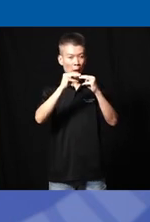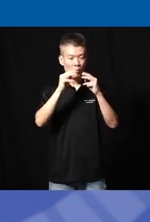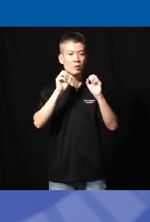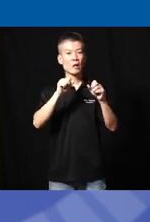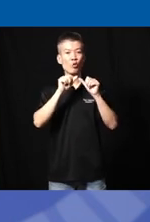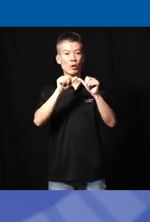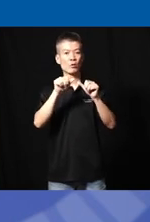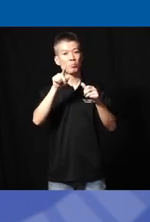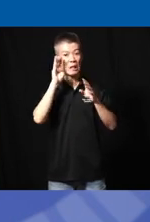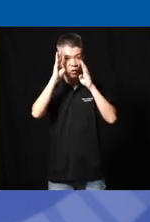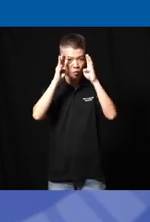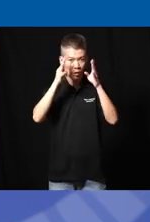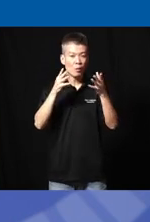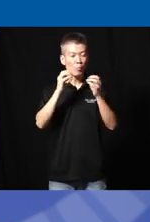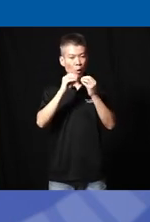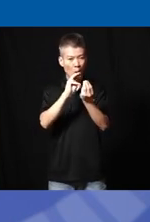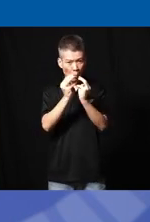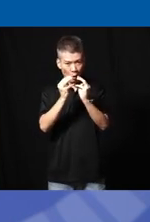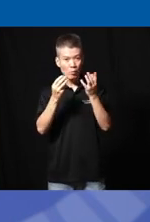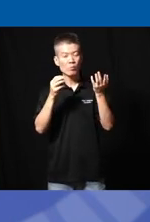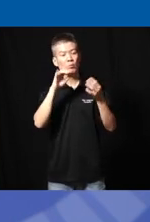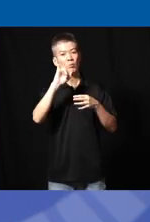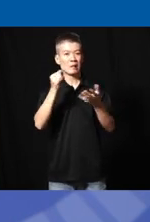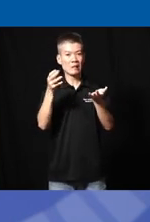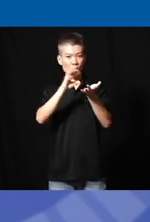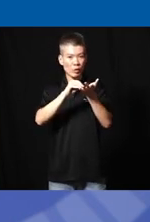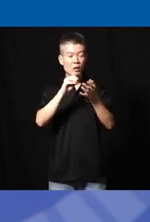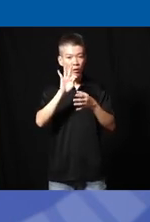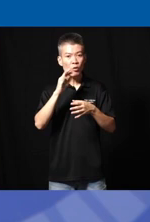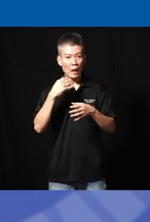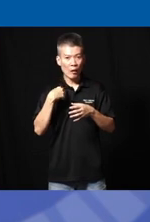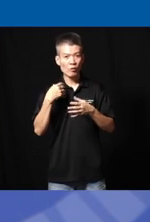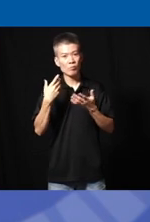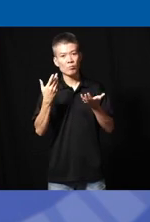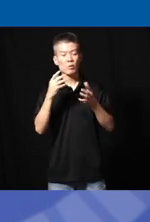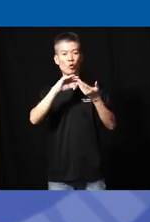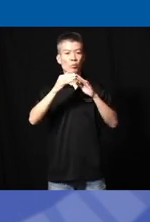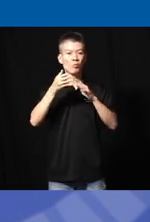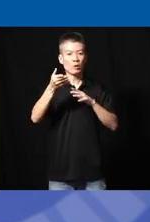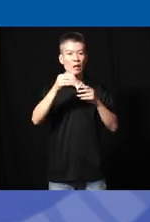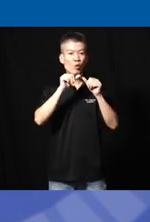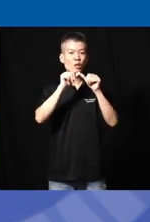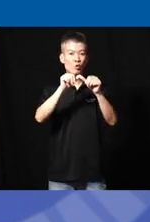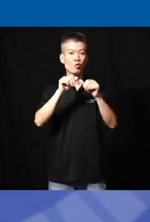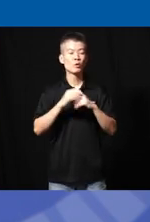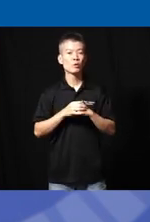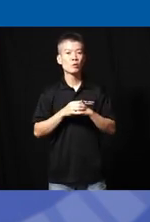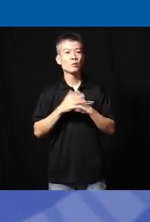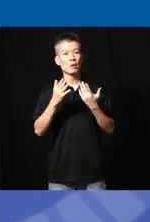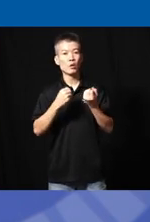continue to be innovated modified iterated if there is a community that continues to support